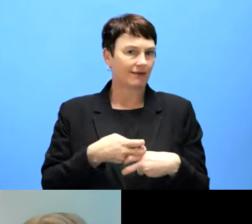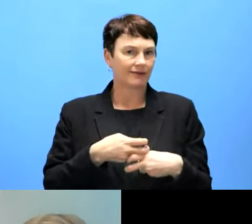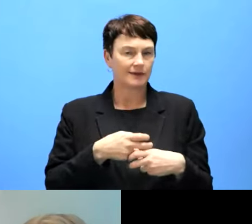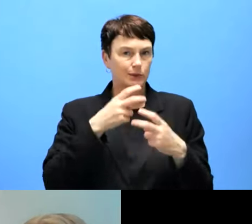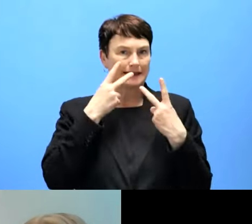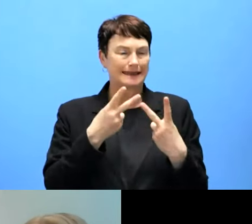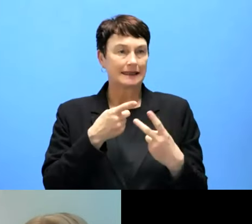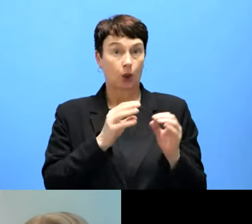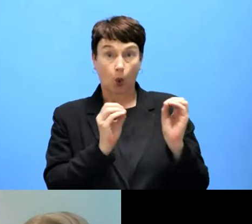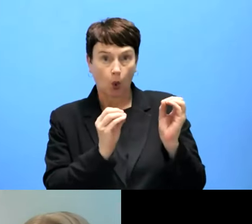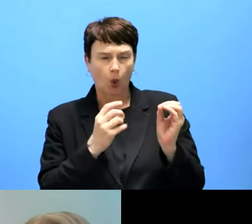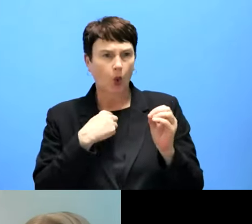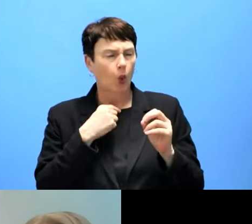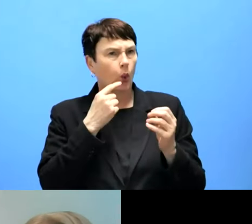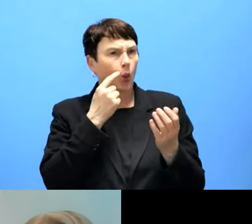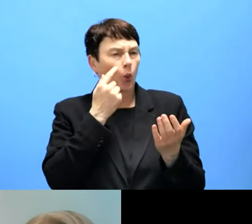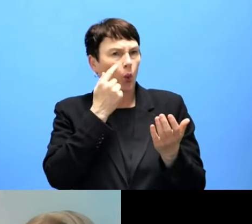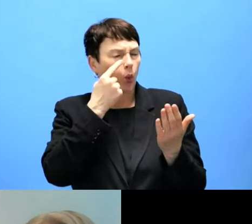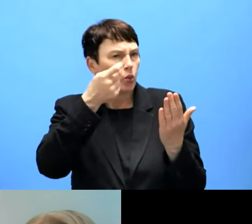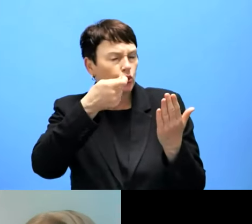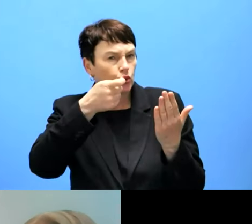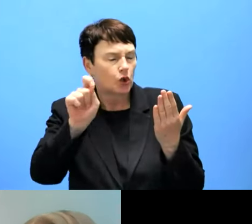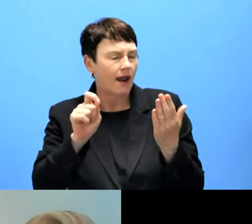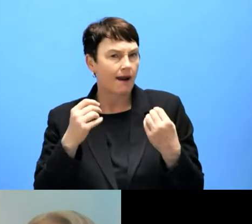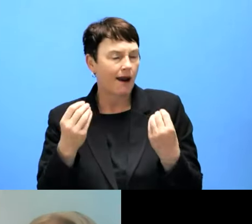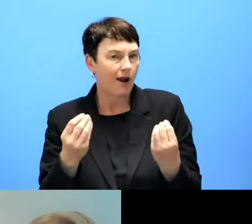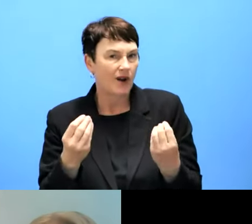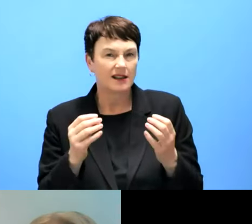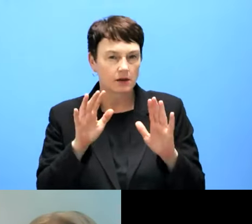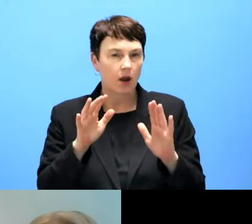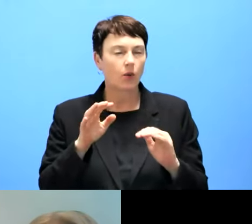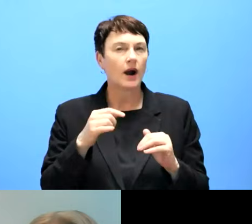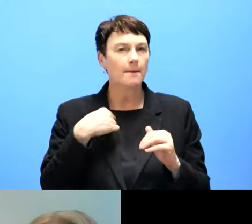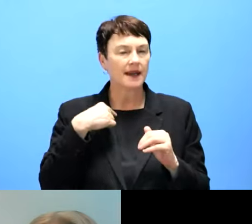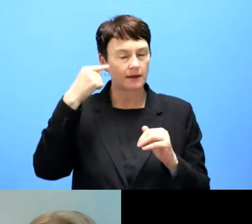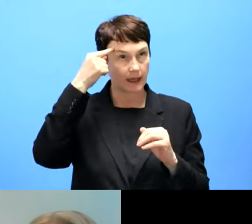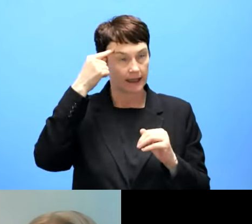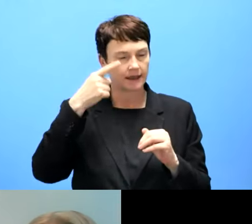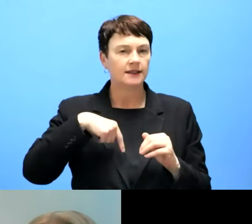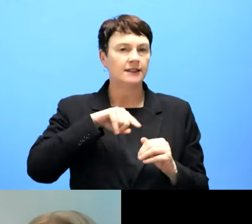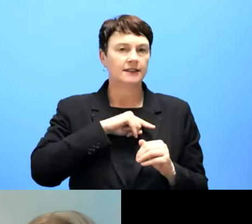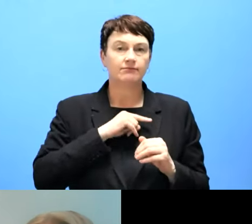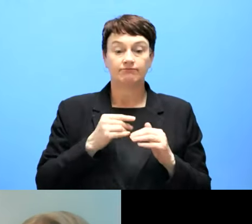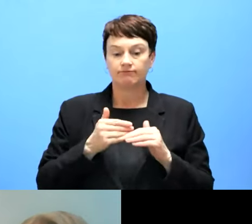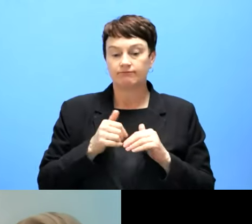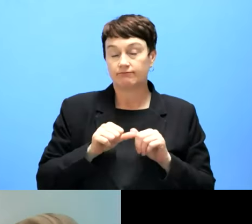I think one of the things we have to look further into is the use of Is proportionate burden.